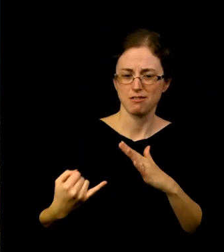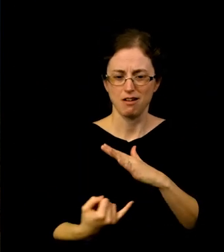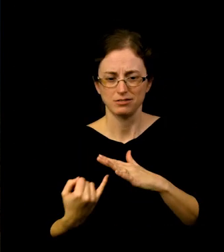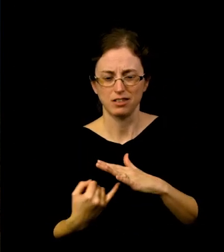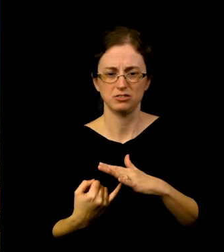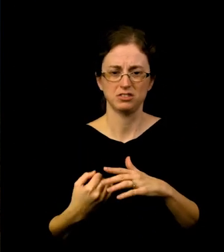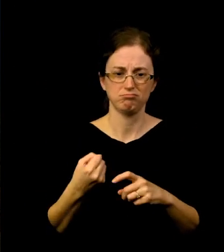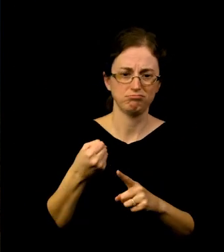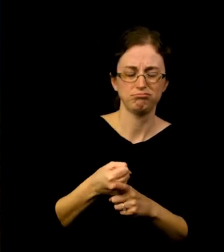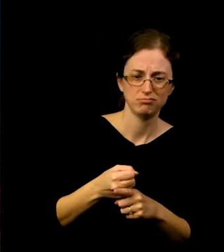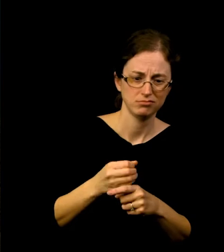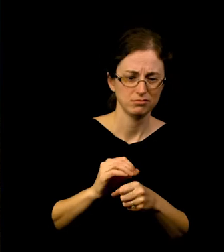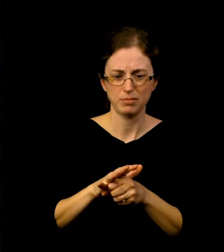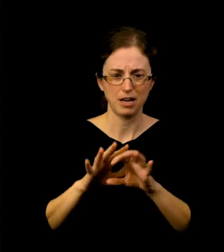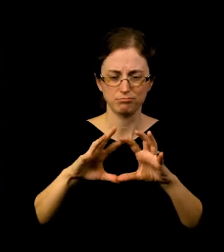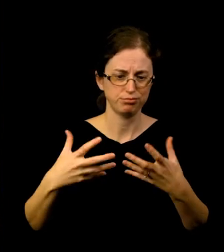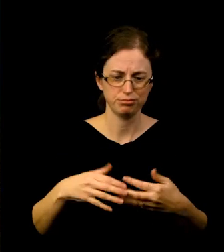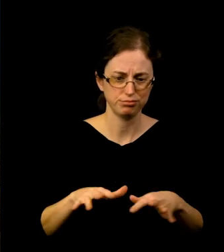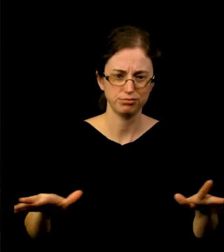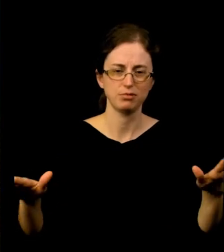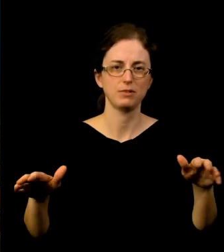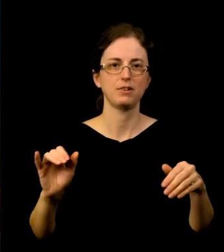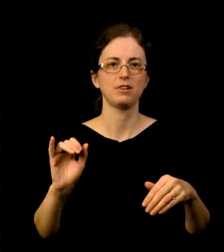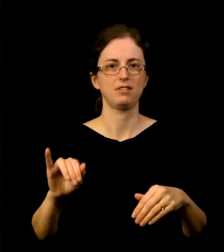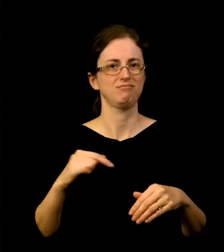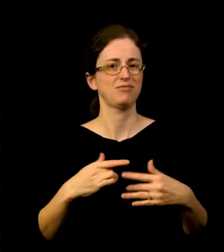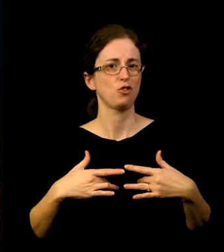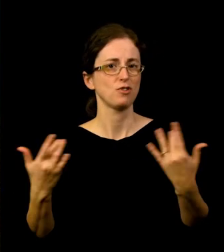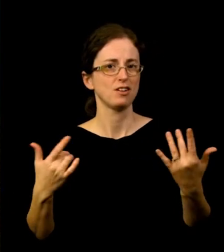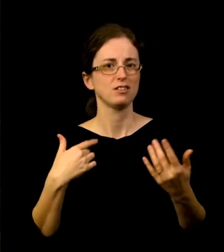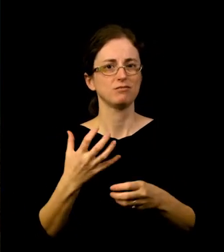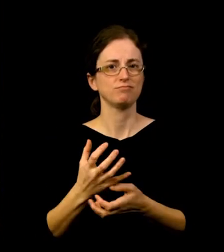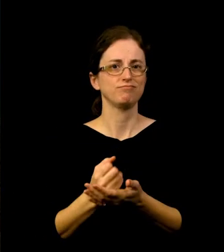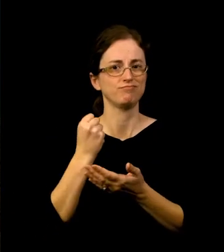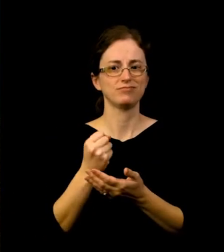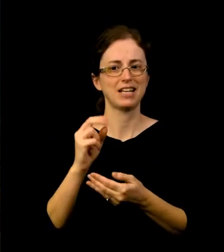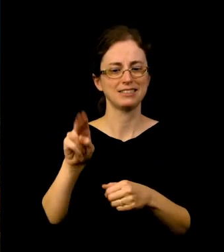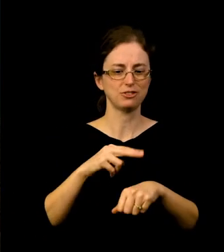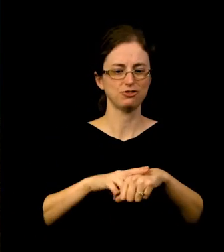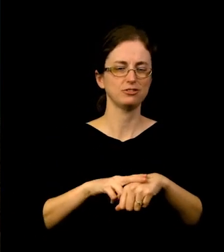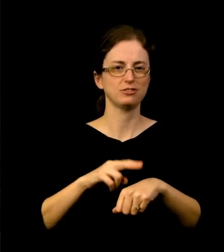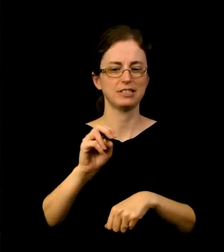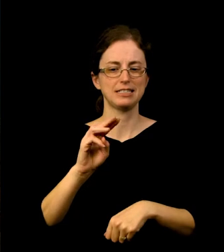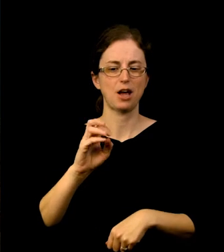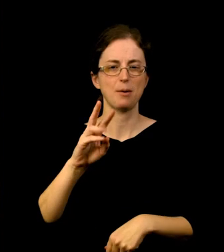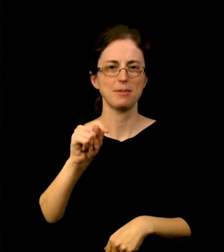That's why earlier this summer, I was thrilled to help secure funding from the National Endowment for the Arts for the Museum and for other art programs and organizations.